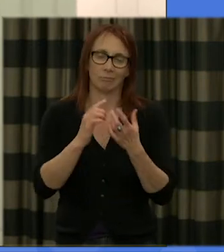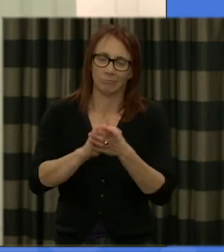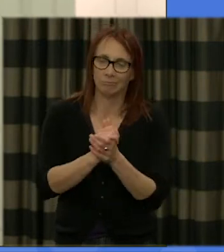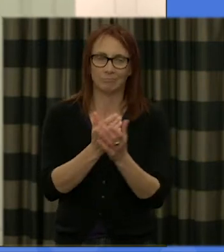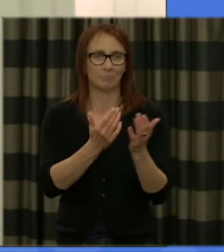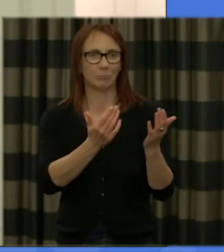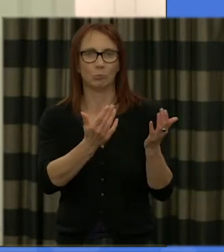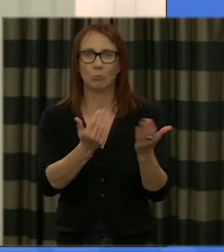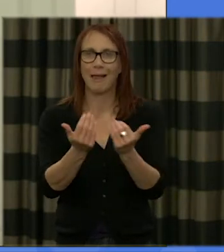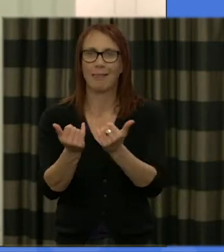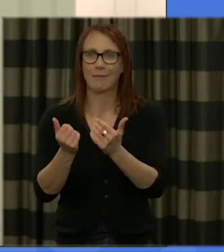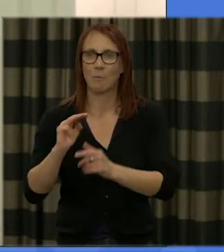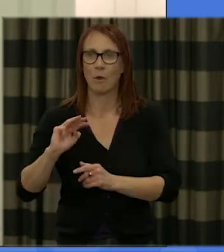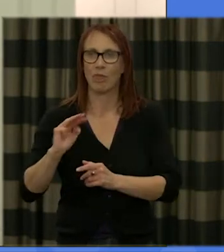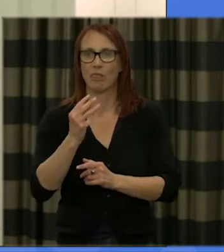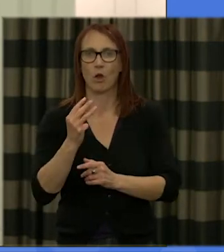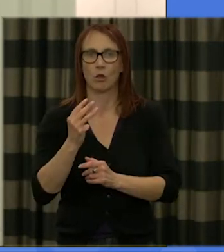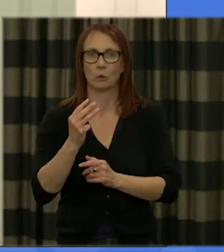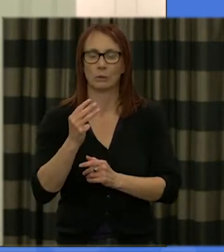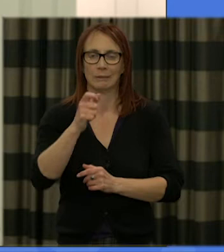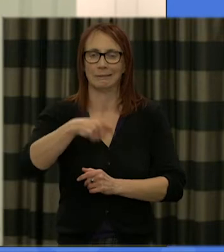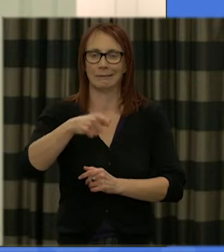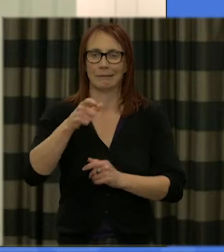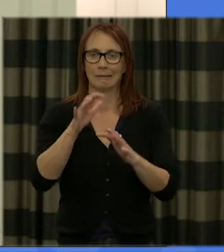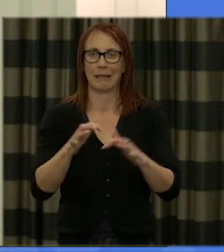this the third sitting of the citizens Assembly of Scotland